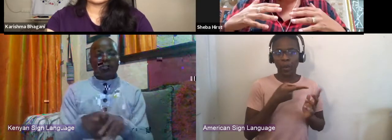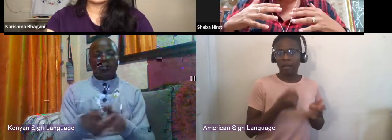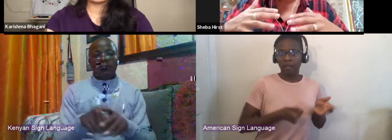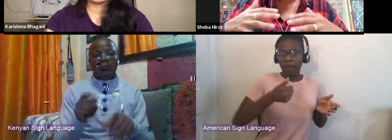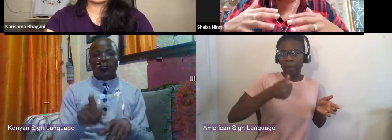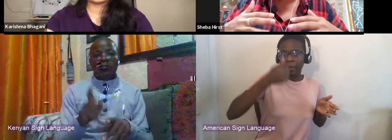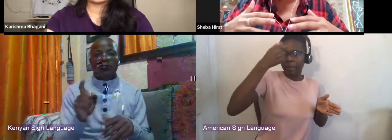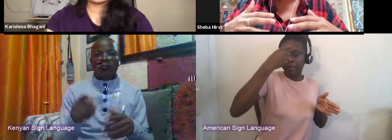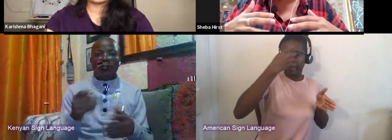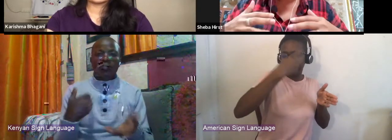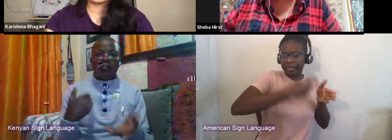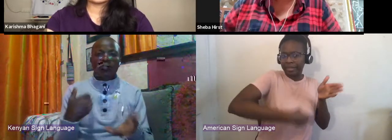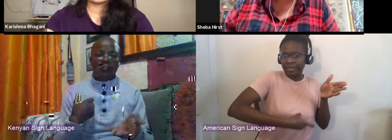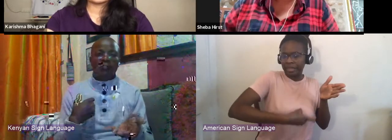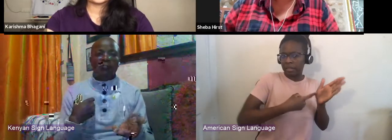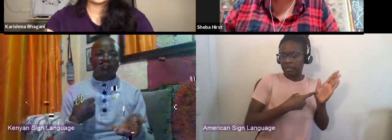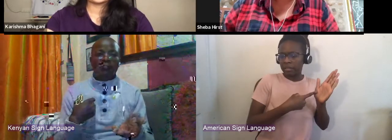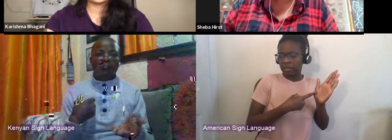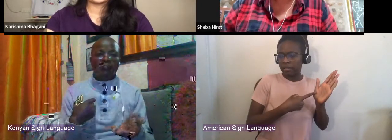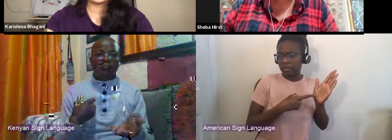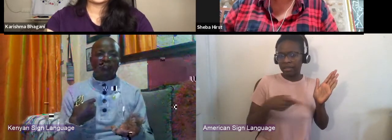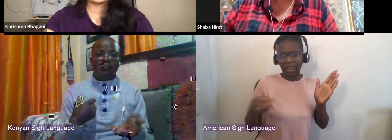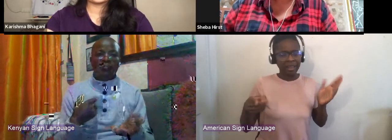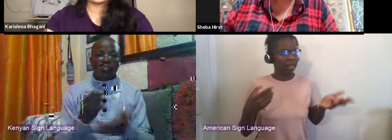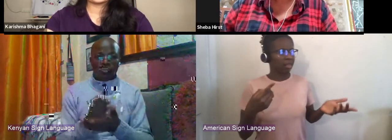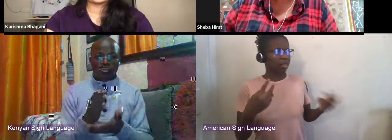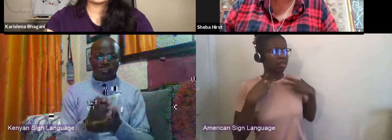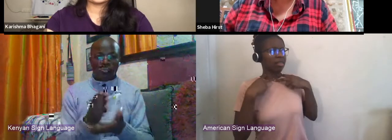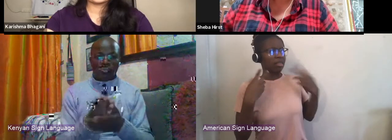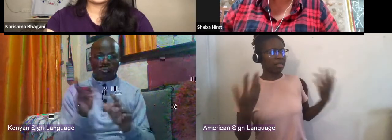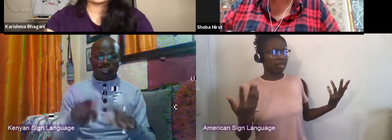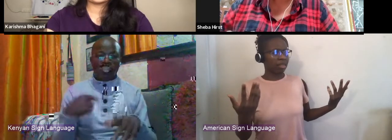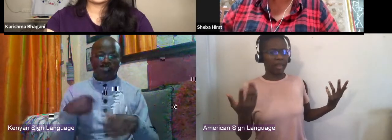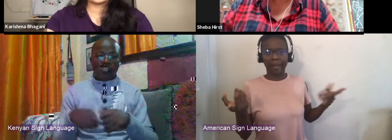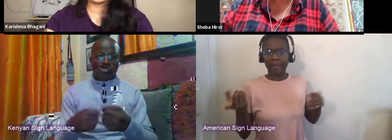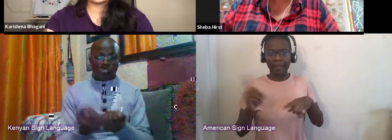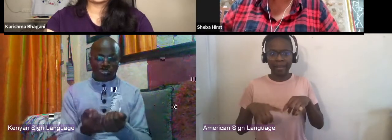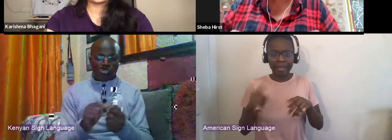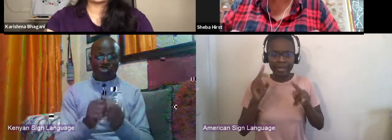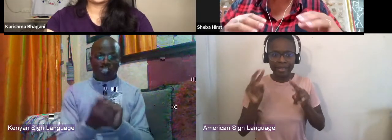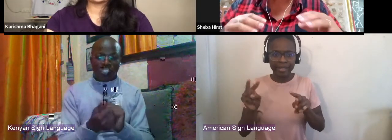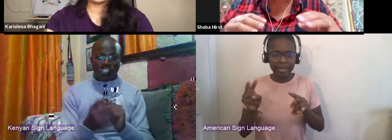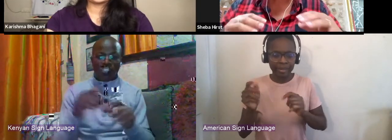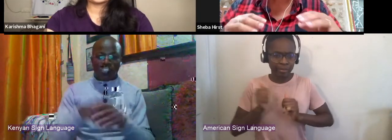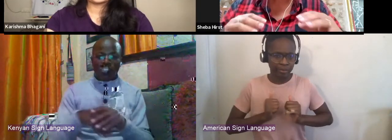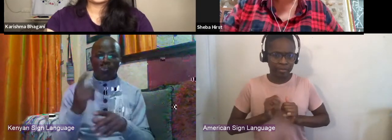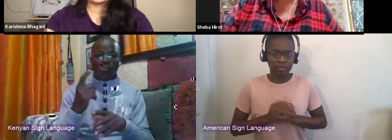I'm definitely a social change activists on one level, and I'm always looking for that.